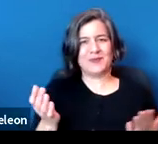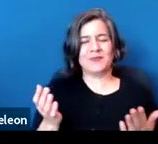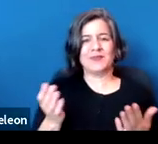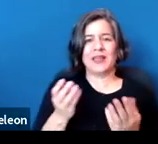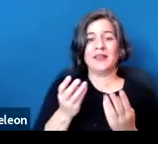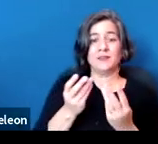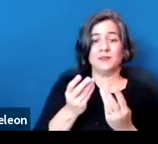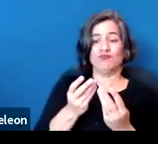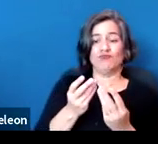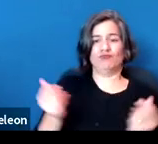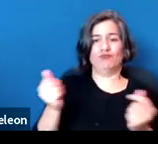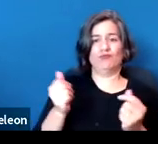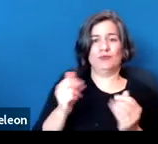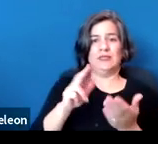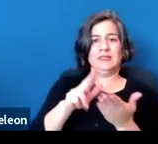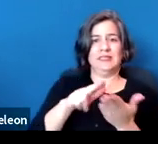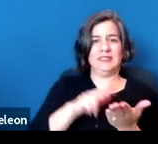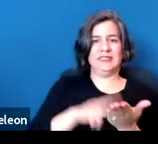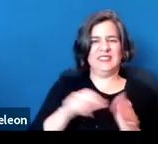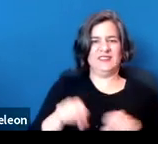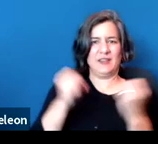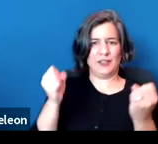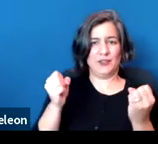and then identifying a covered disability.